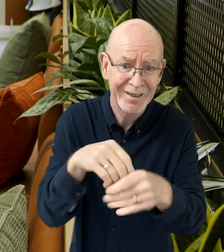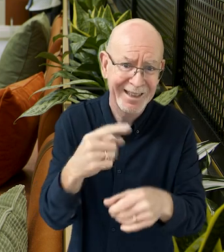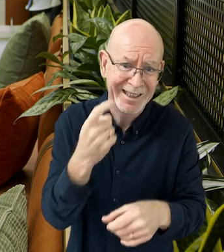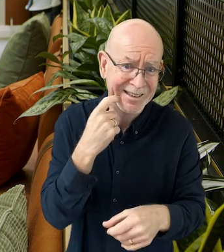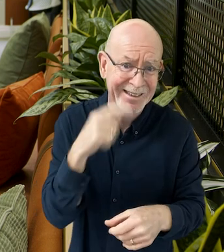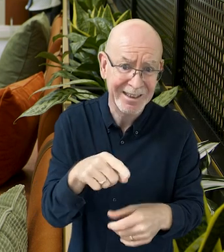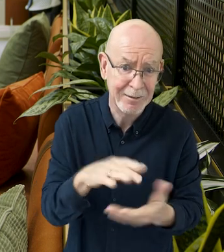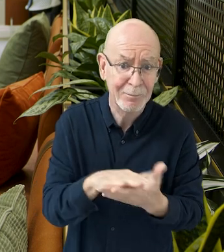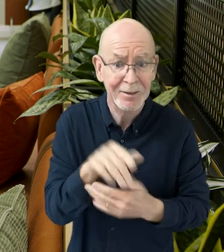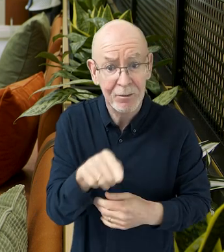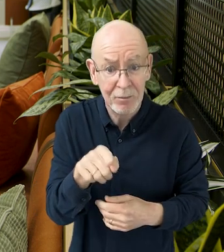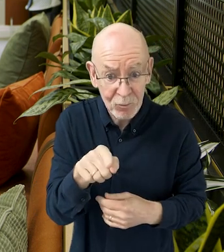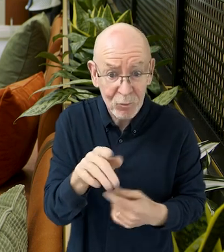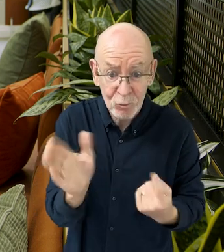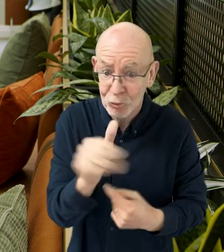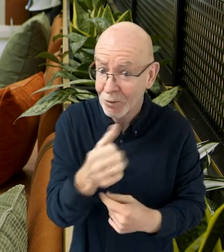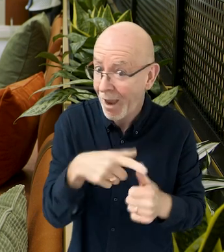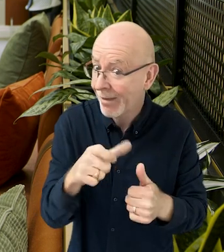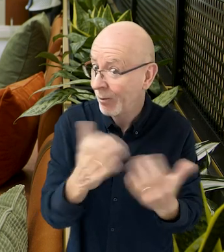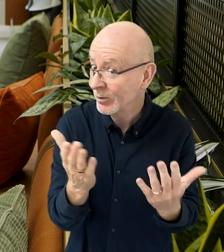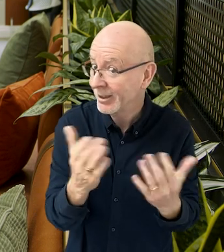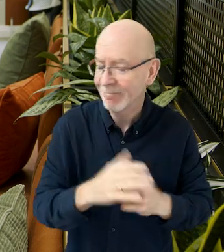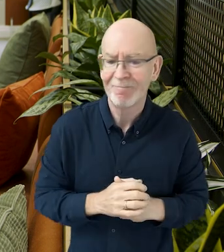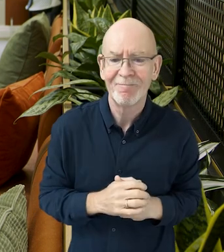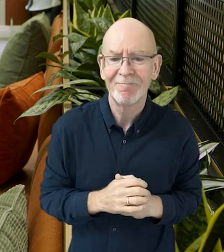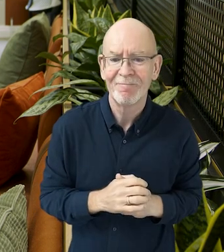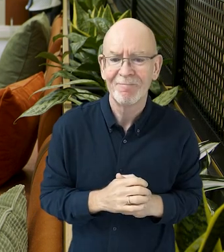is a dead easy proposition, which suggests that, and everyone should have an account.